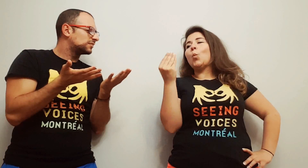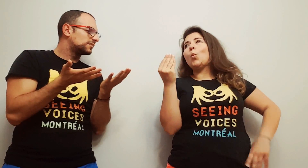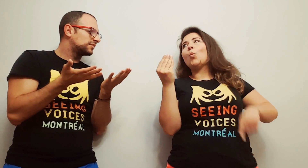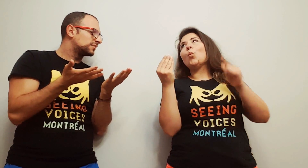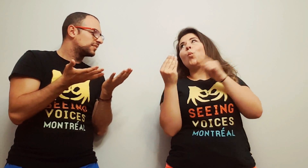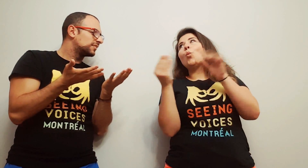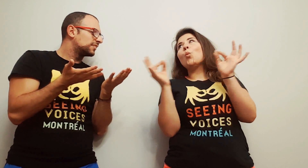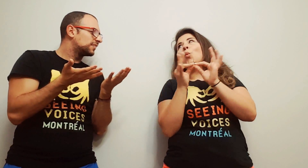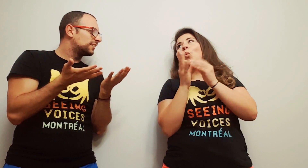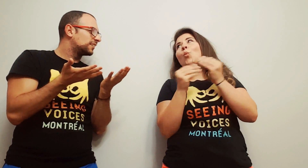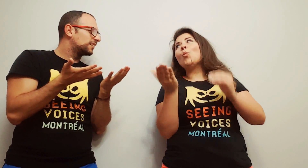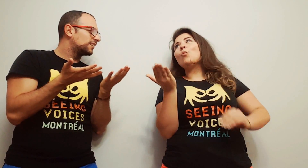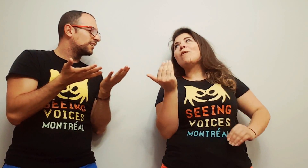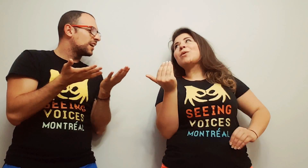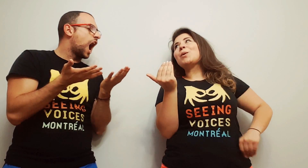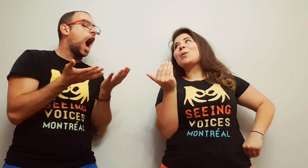Tickets are $15!